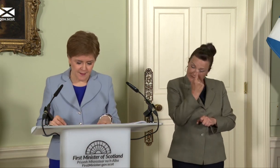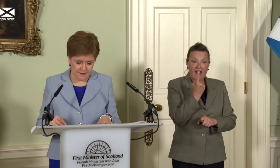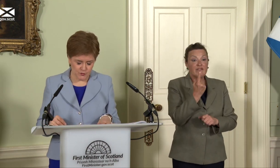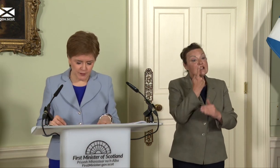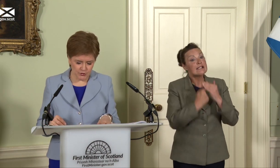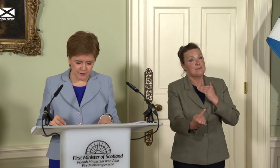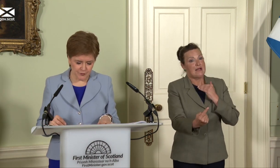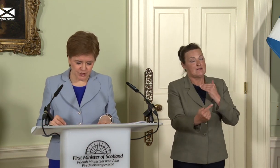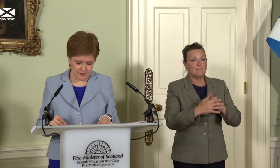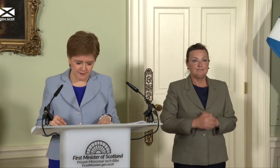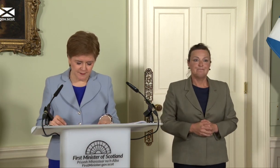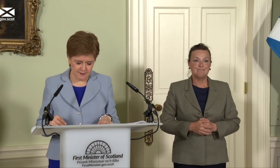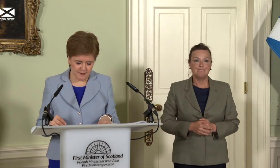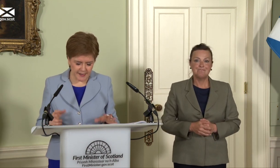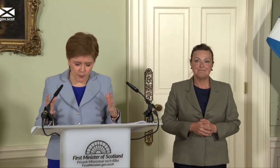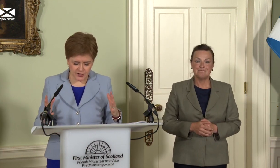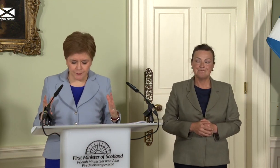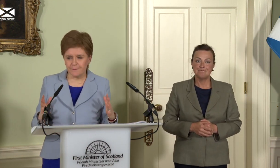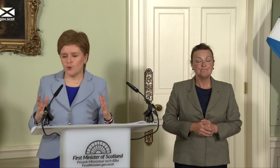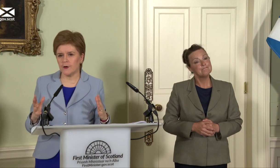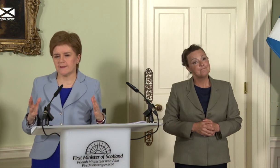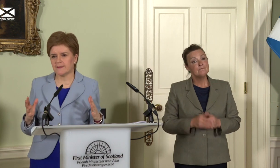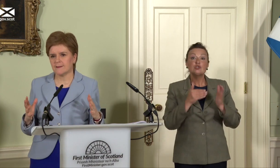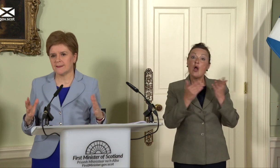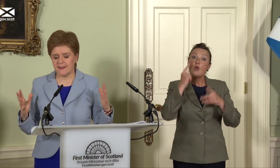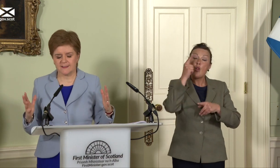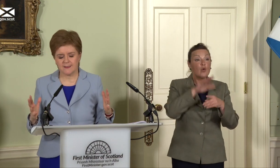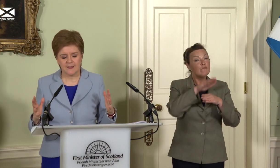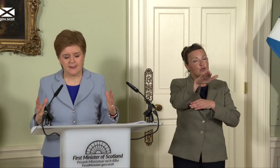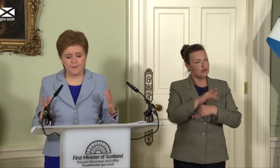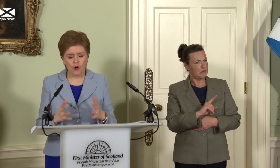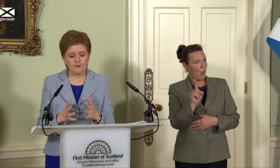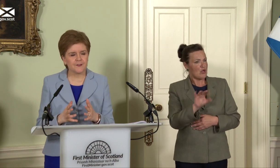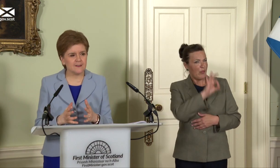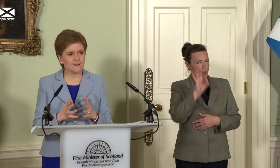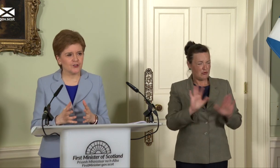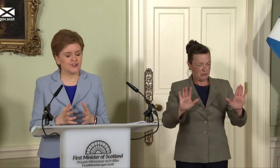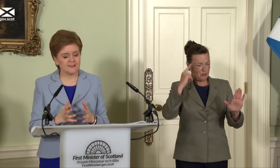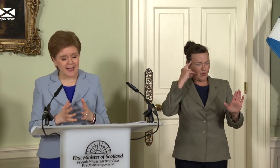So, as we look to the future, the great question before us is this: if all these countries can